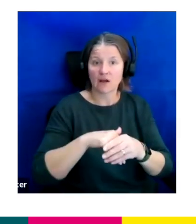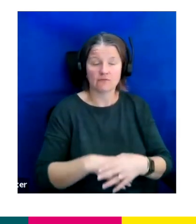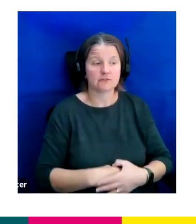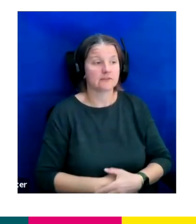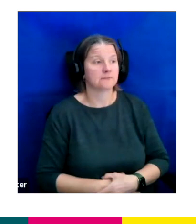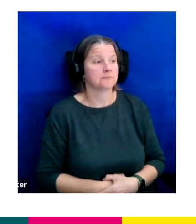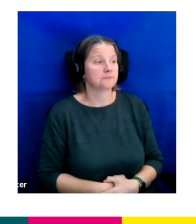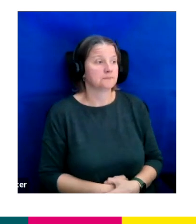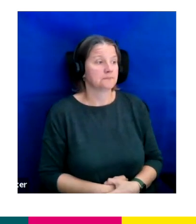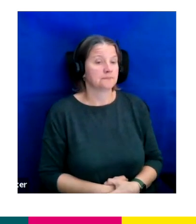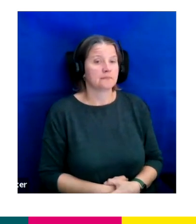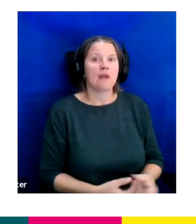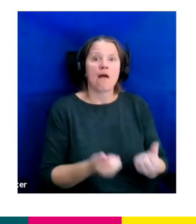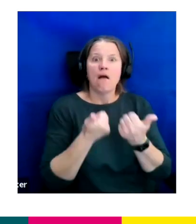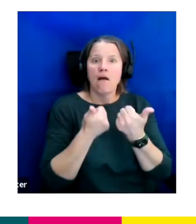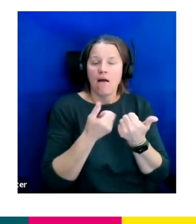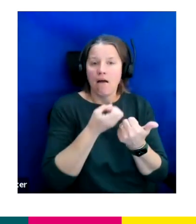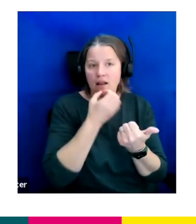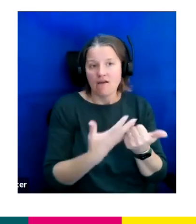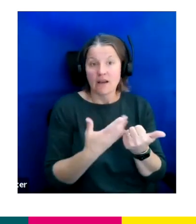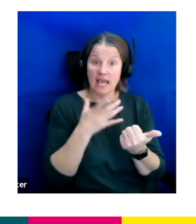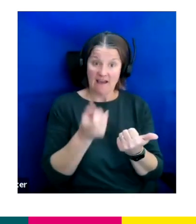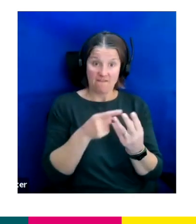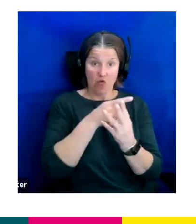So we have here three images on the left.